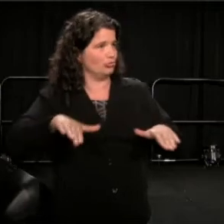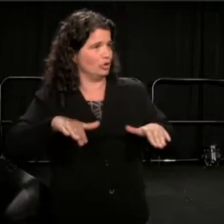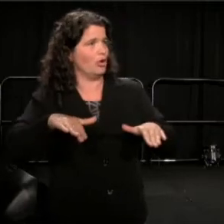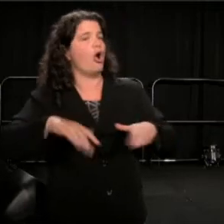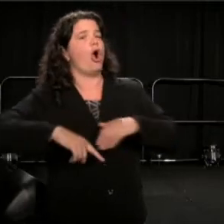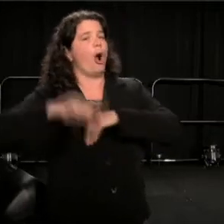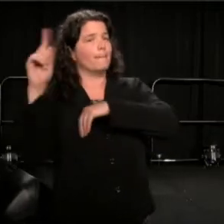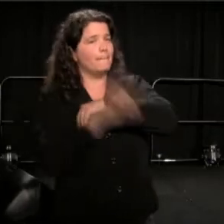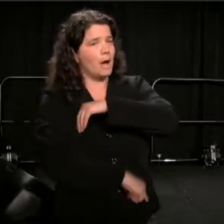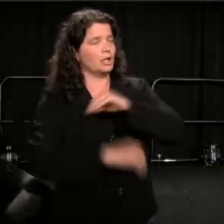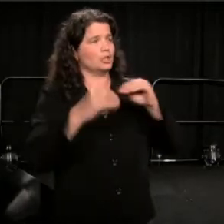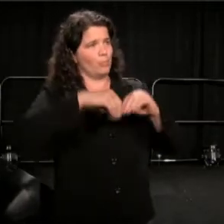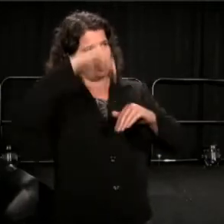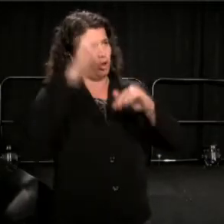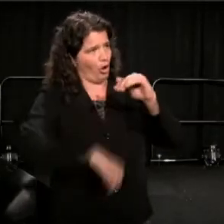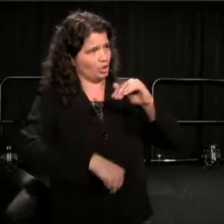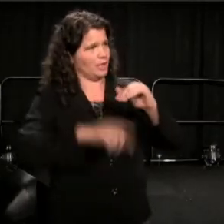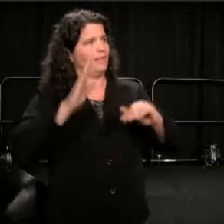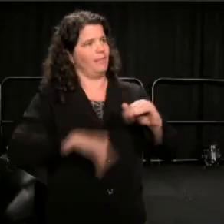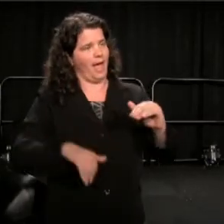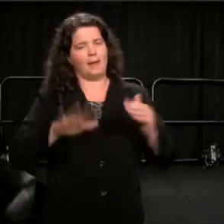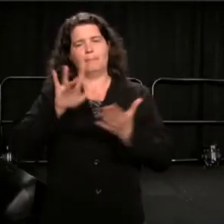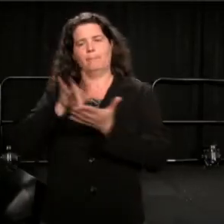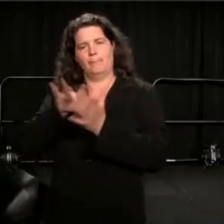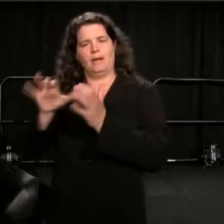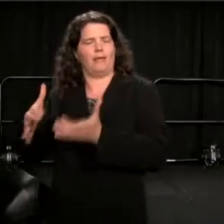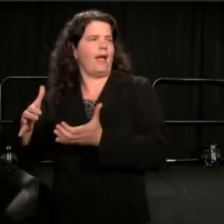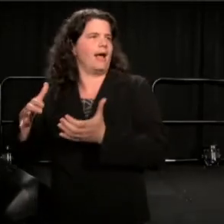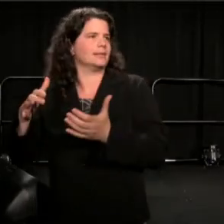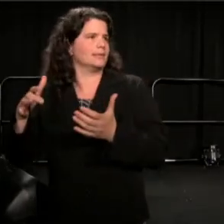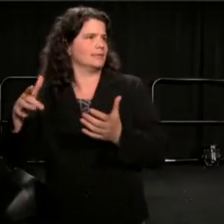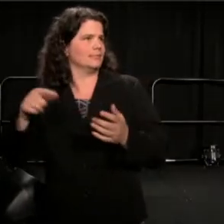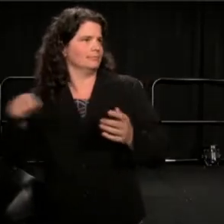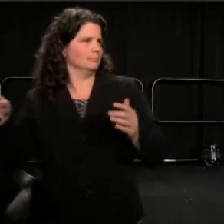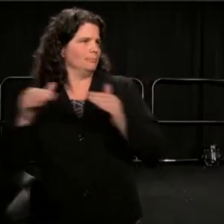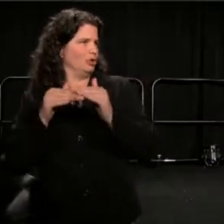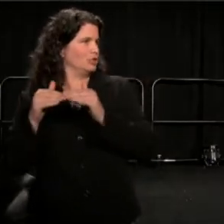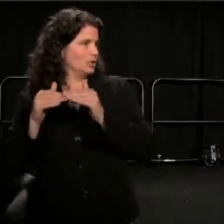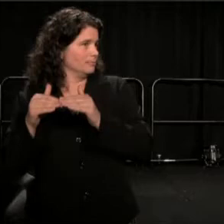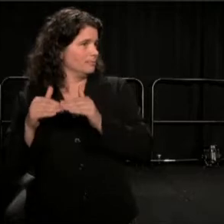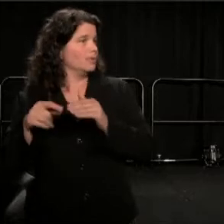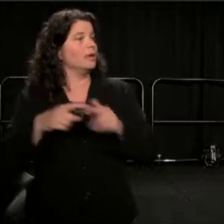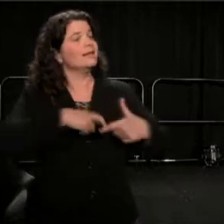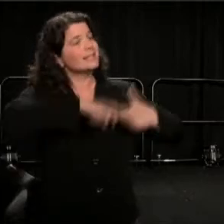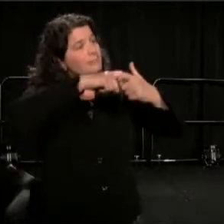than their middle class brothers and sisters. These suspensions and expulsions often result in residencies